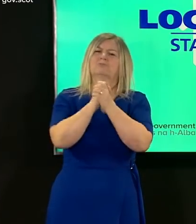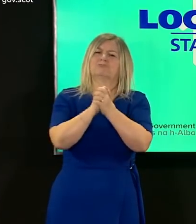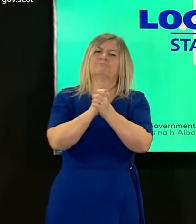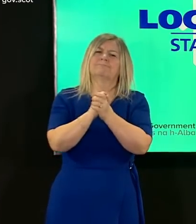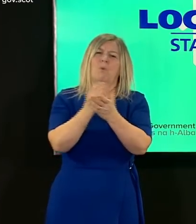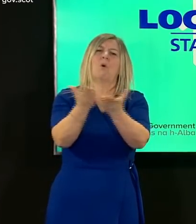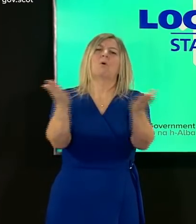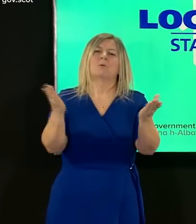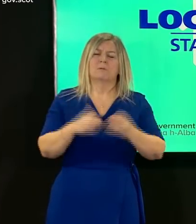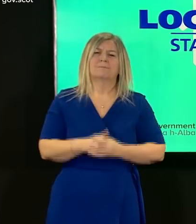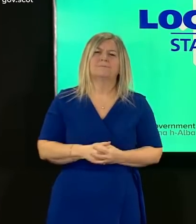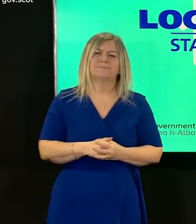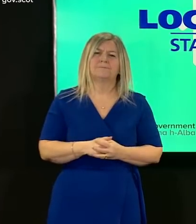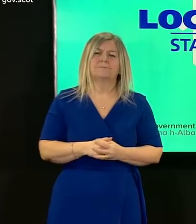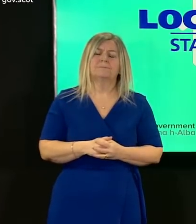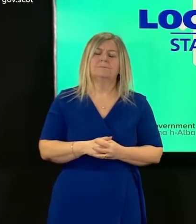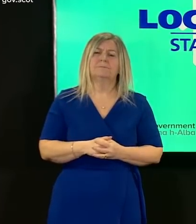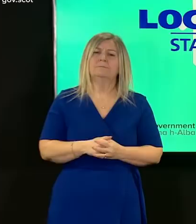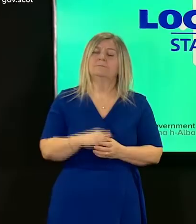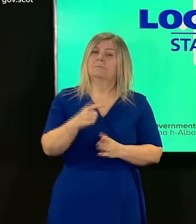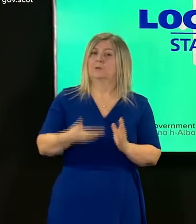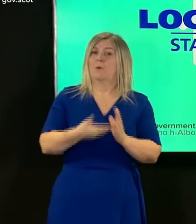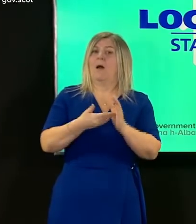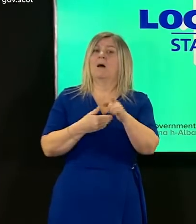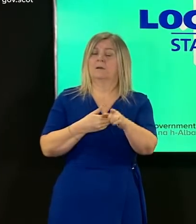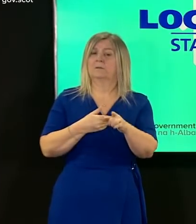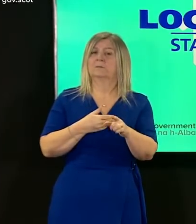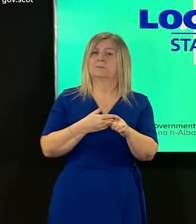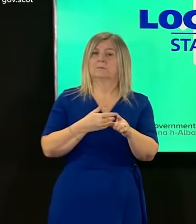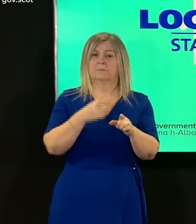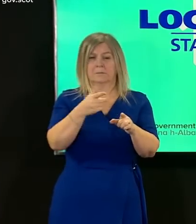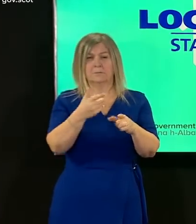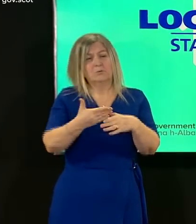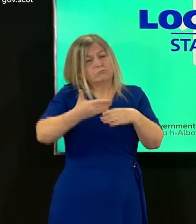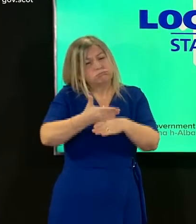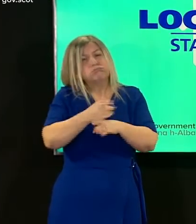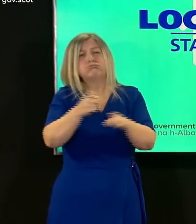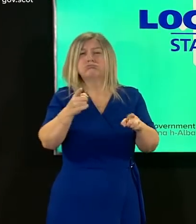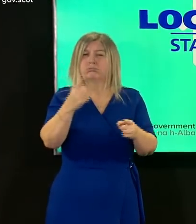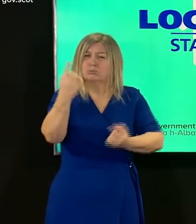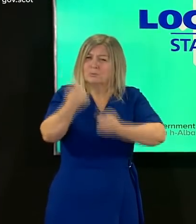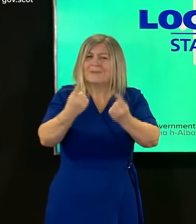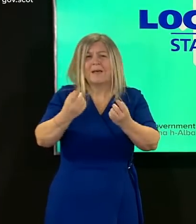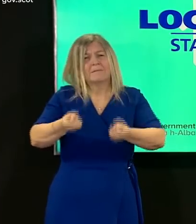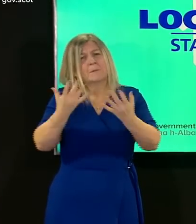but i do want to stress that your sacrifices have made a difference they have undoubtedly